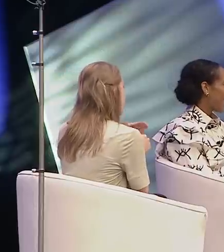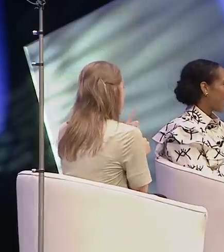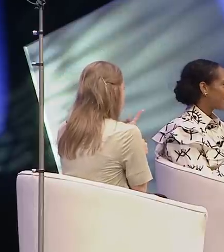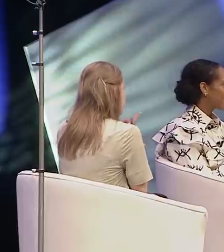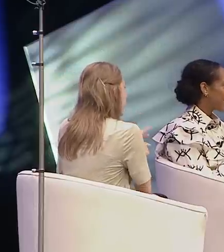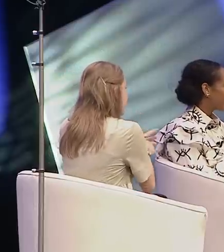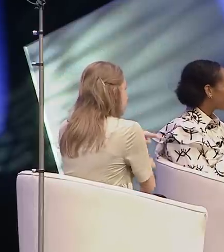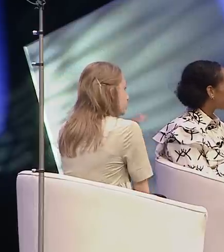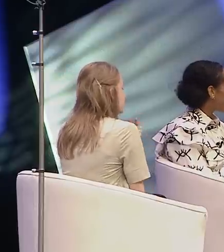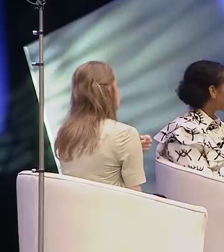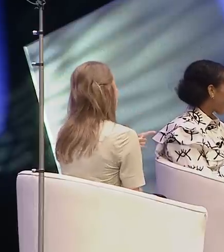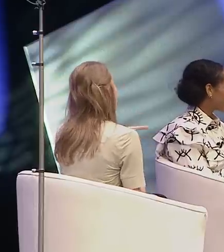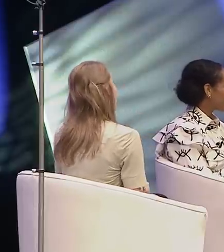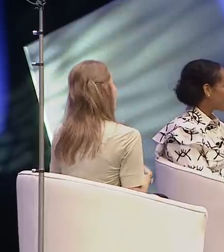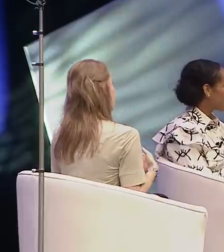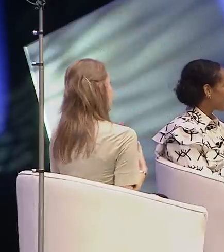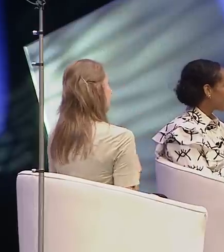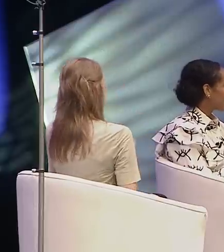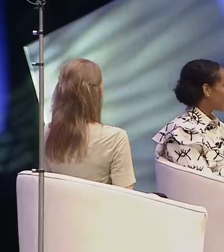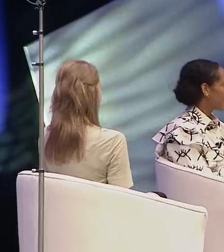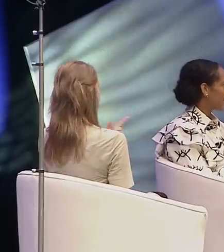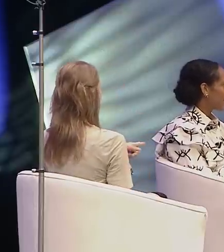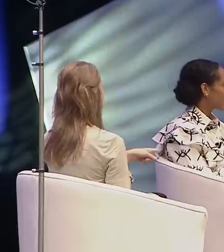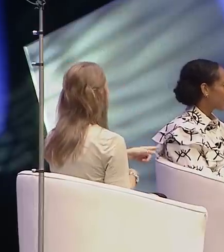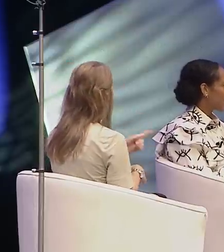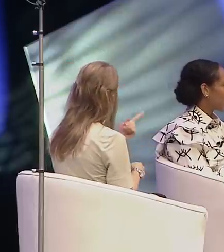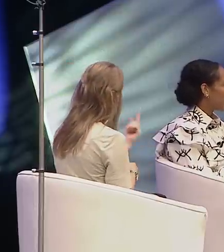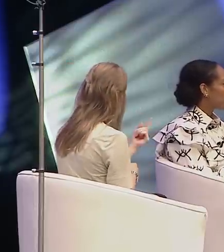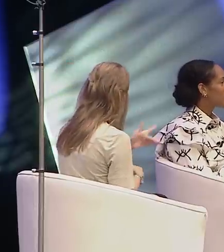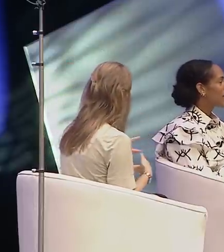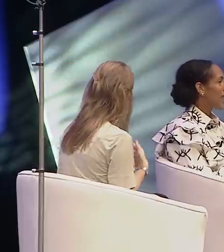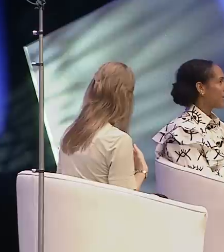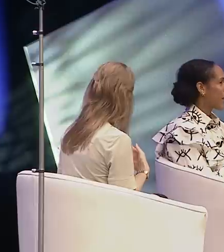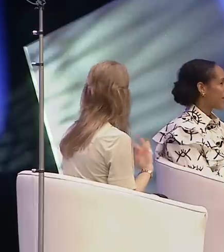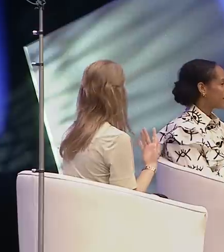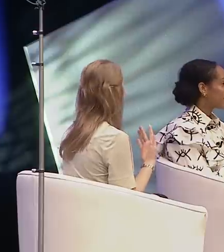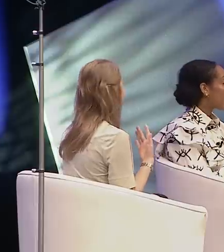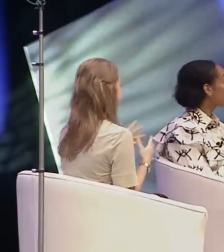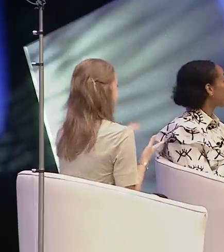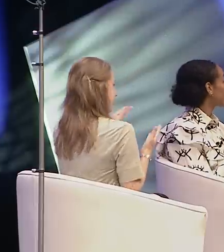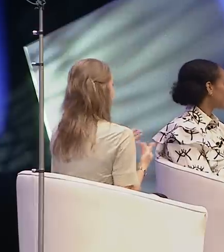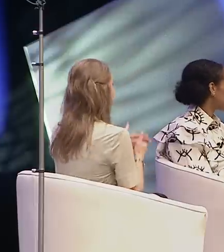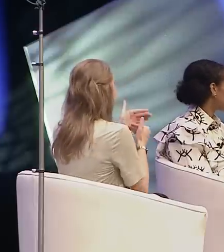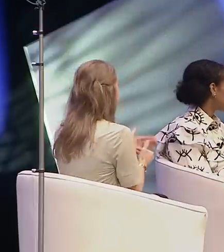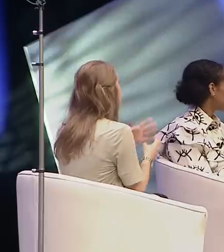and I really felt that, do you feel that we've got to the stage where there is some recognition that